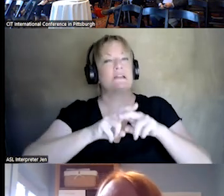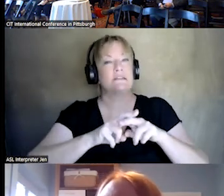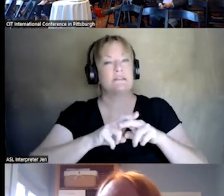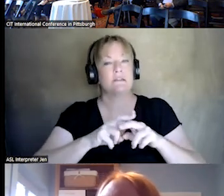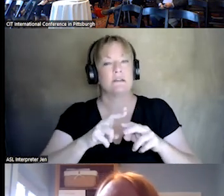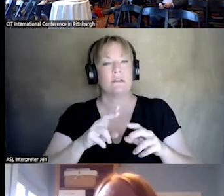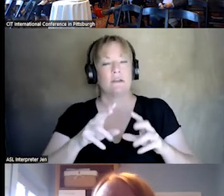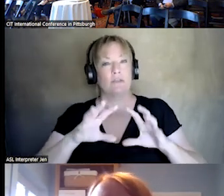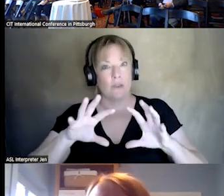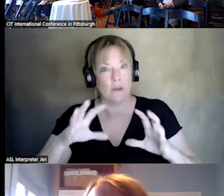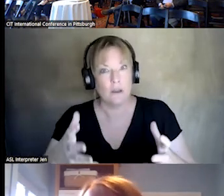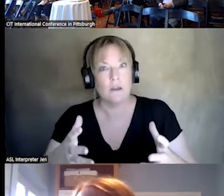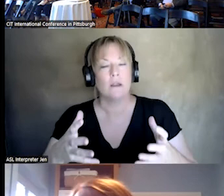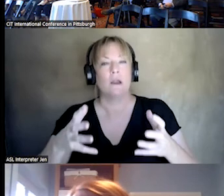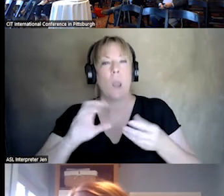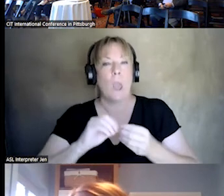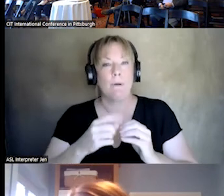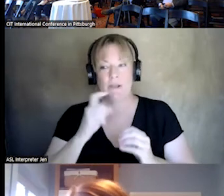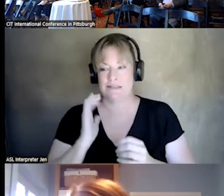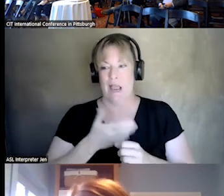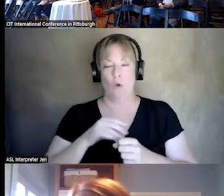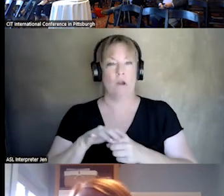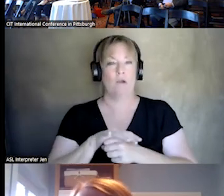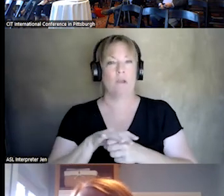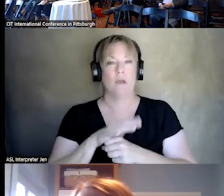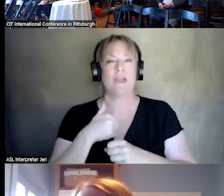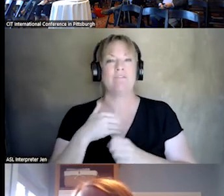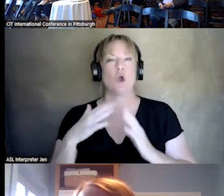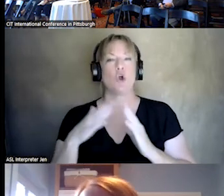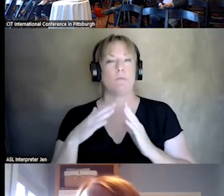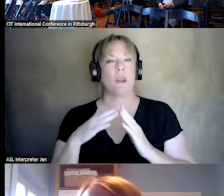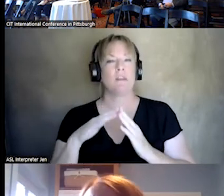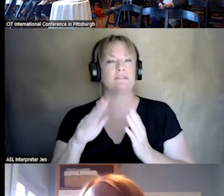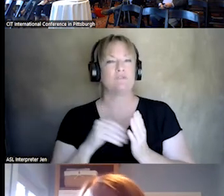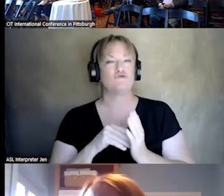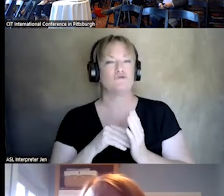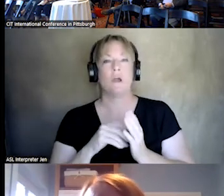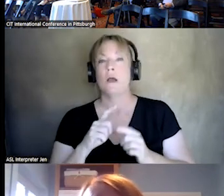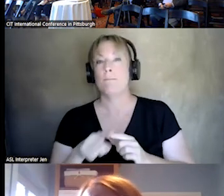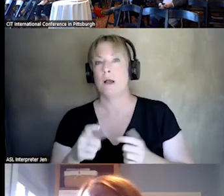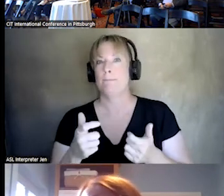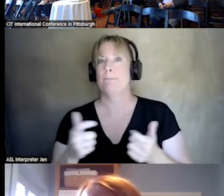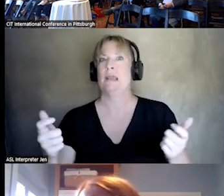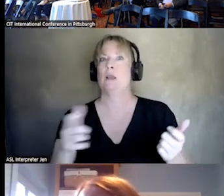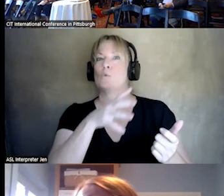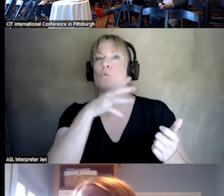OUR (INDISCERNIBLE) BECAUSE IN OUR AREA WE HAVE AN URBAN CENTERS. BUT, HUGE RURAL POPULATION. AND SO